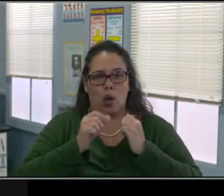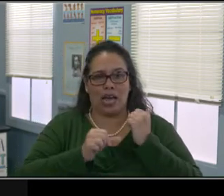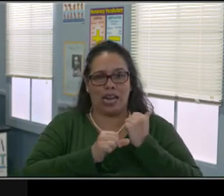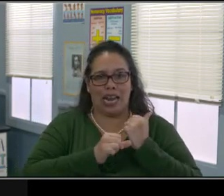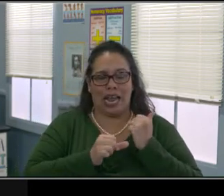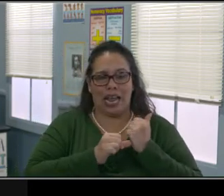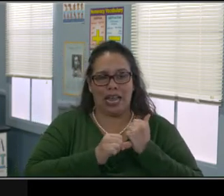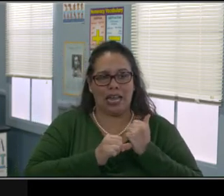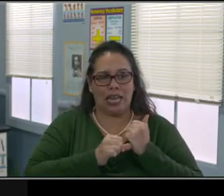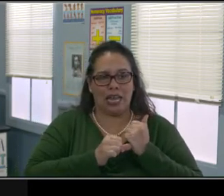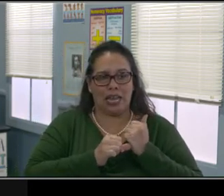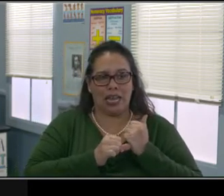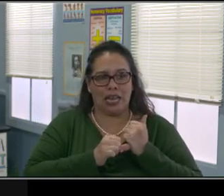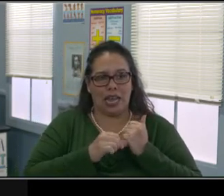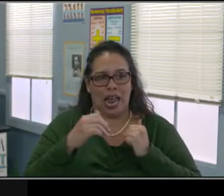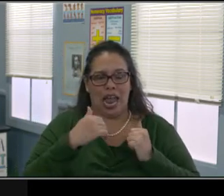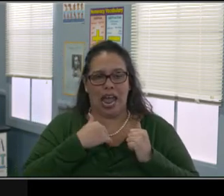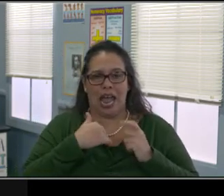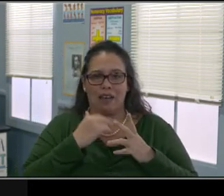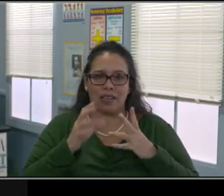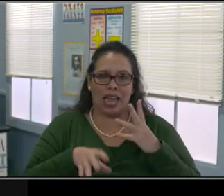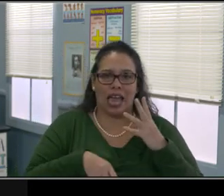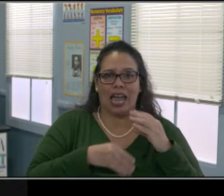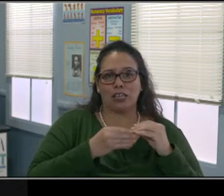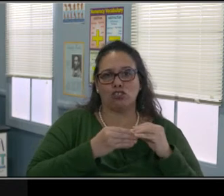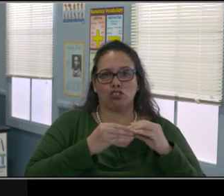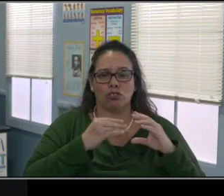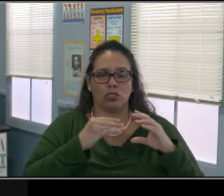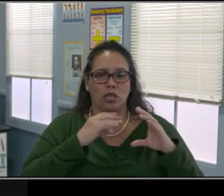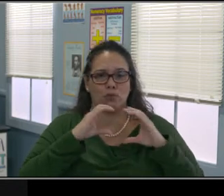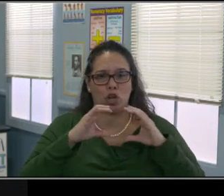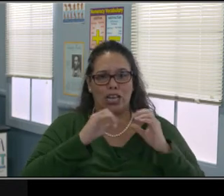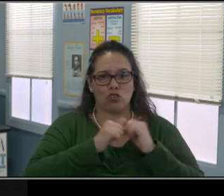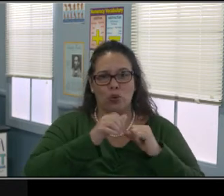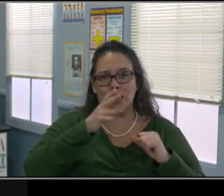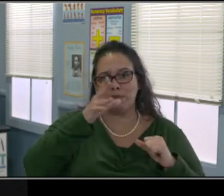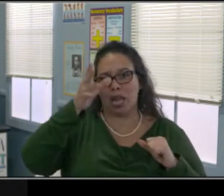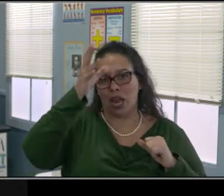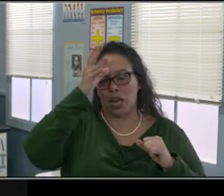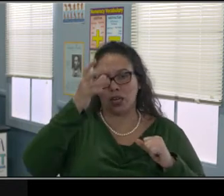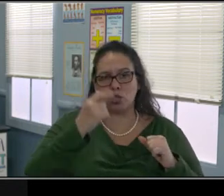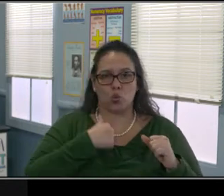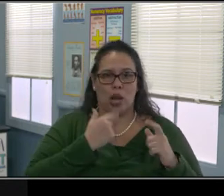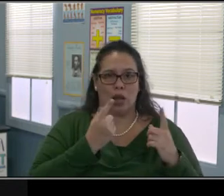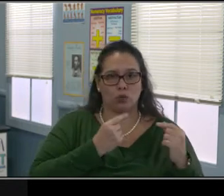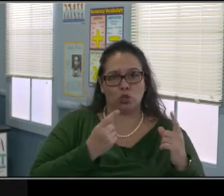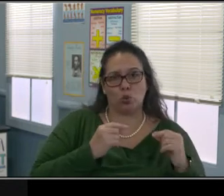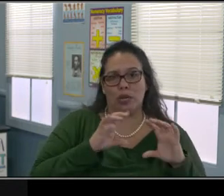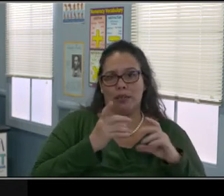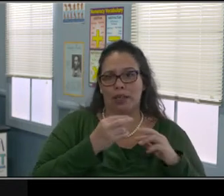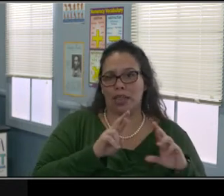So I'm not gonna go into details about the transition services because it was already talked about. I'll be more than happy to answer questions at the end